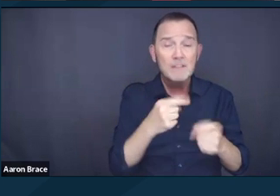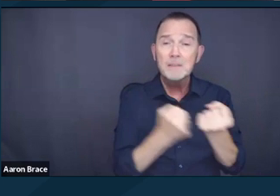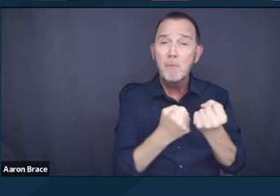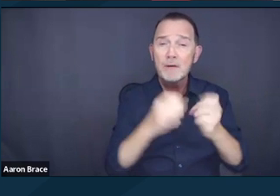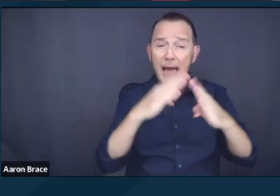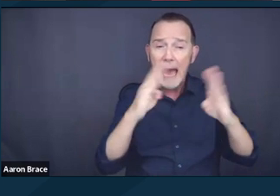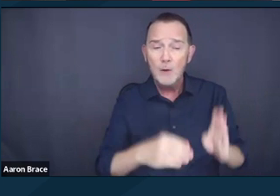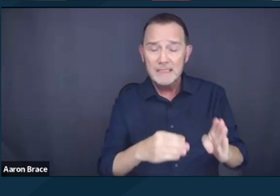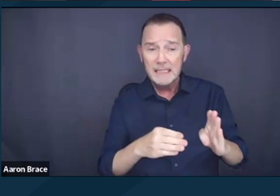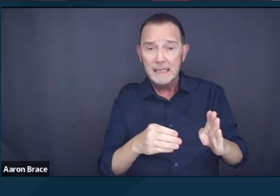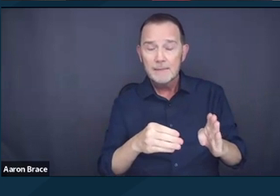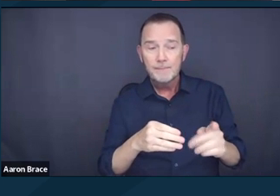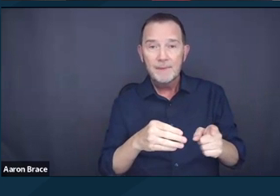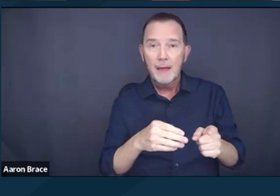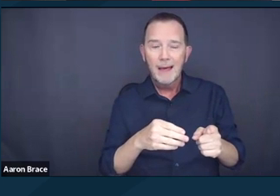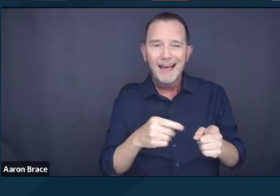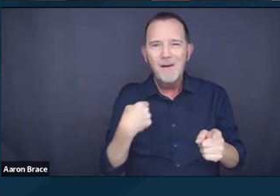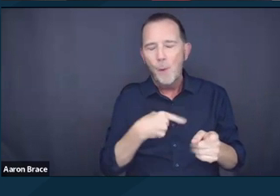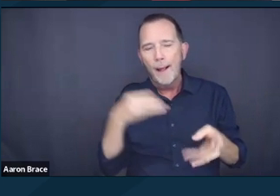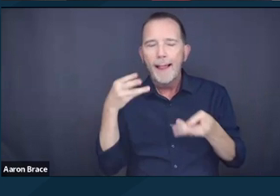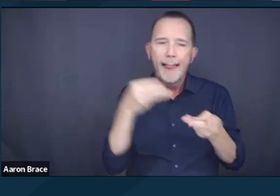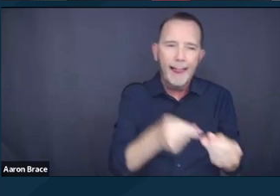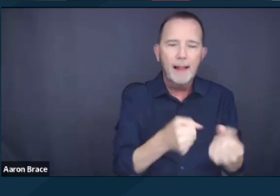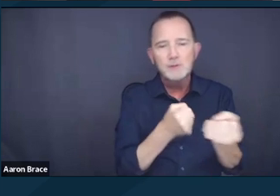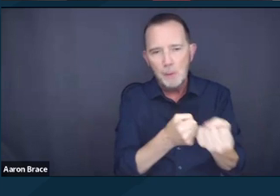is one quarter the cost of incarceration